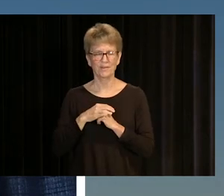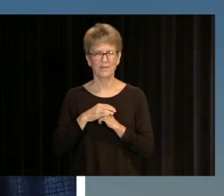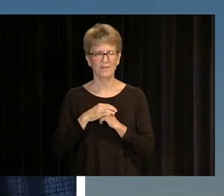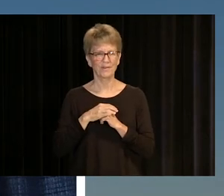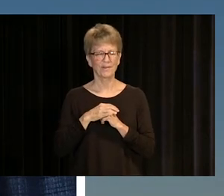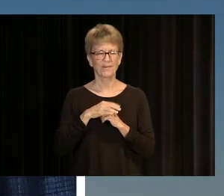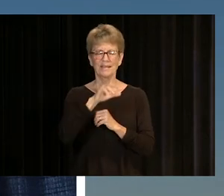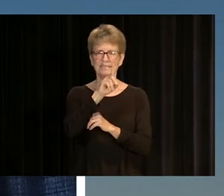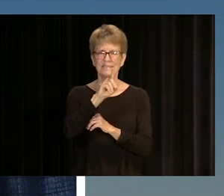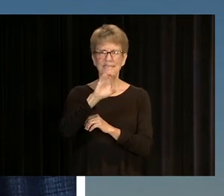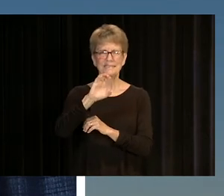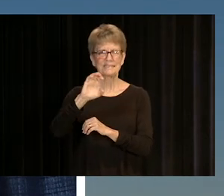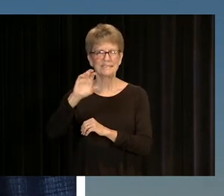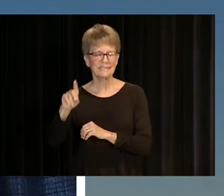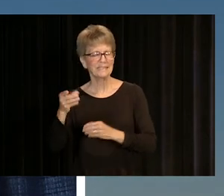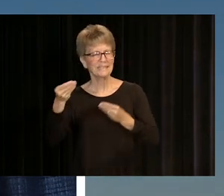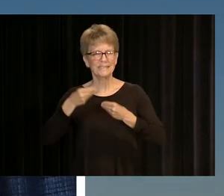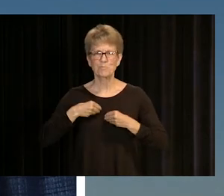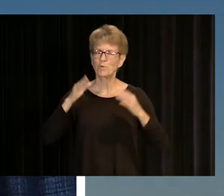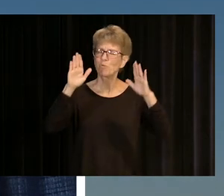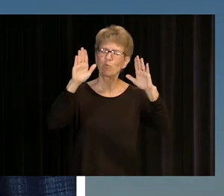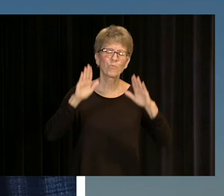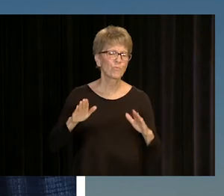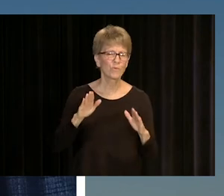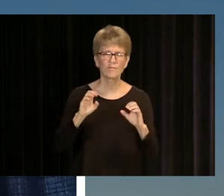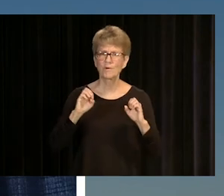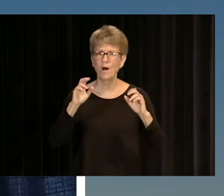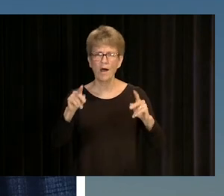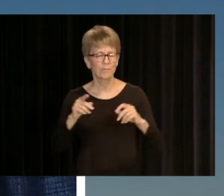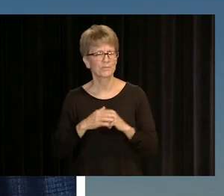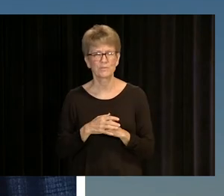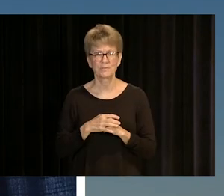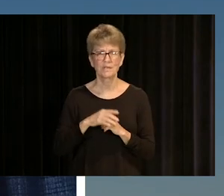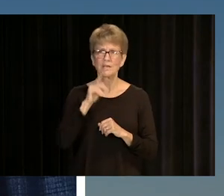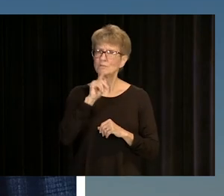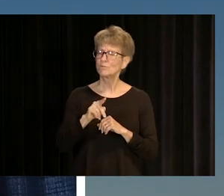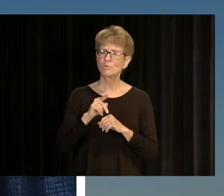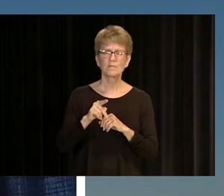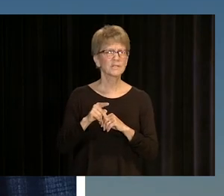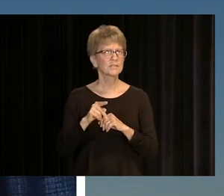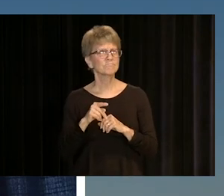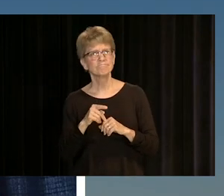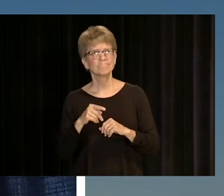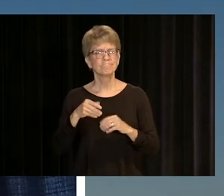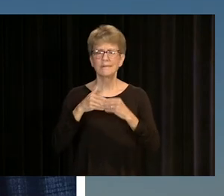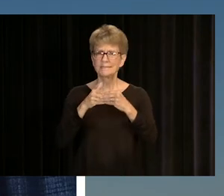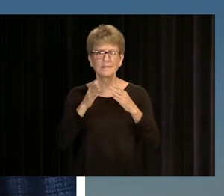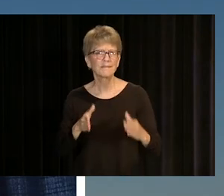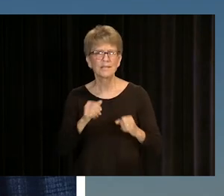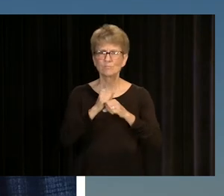DCCCD HAS GIVEN ME THE OPPORTUNITIES OF A LIFETIME TO BROADEN MY HORIZONS AND TO GROW AS A LEADER,